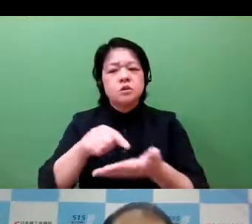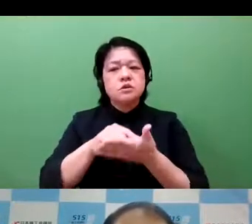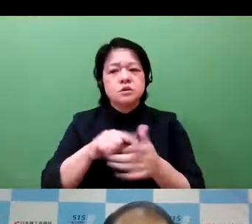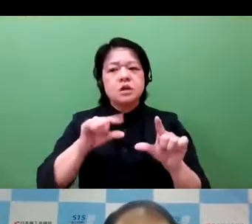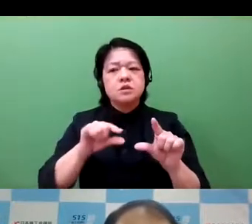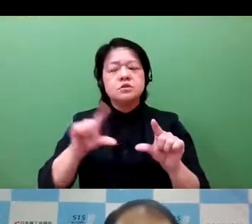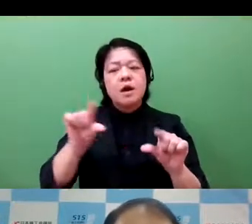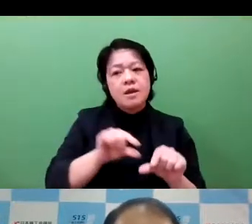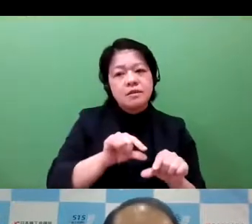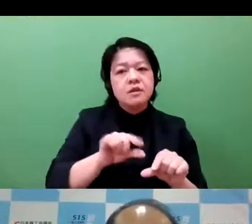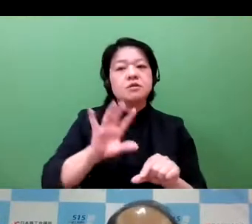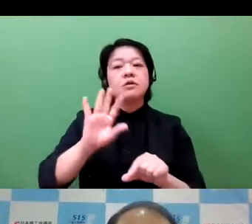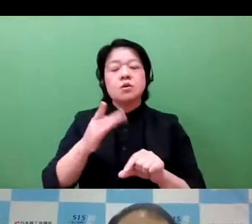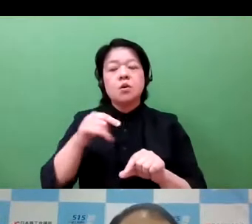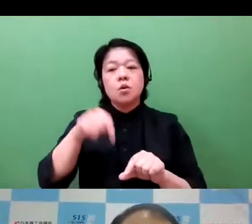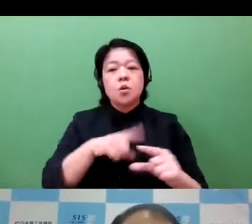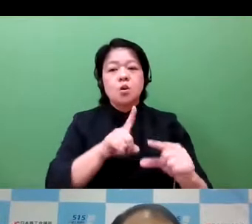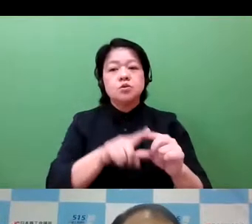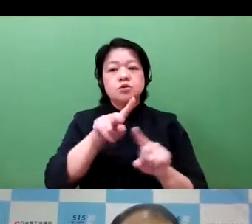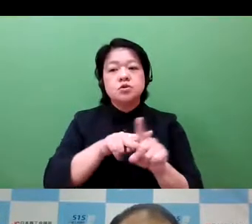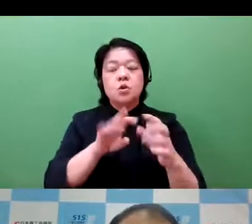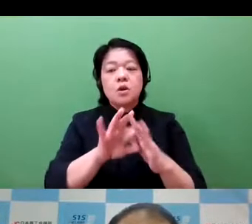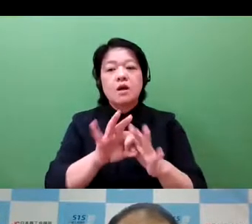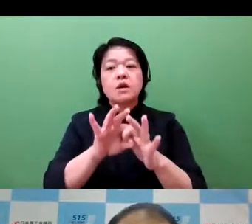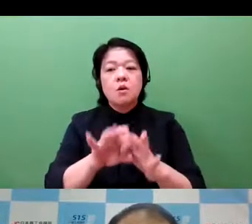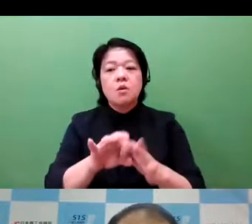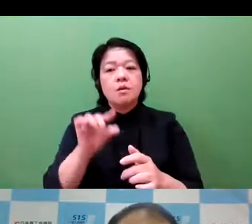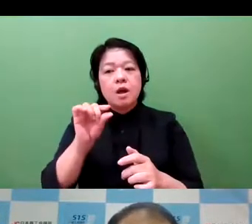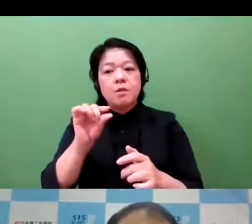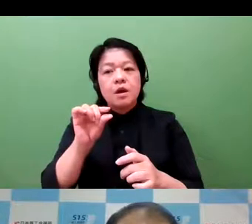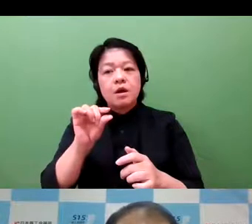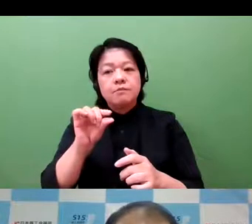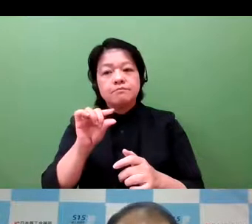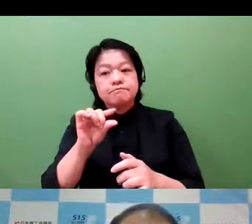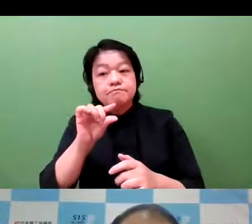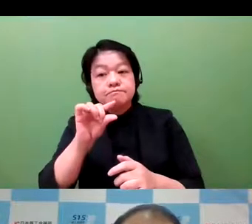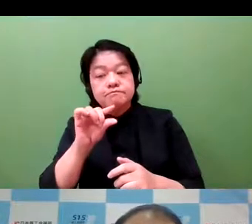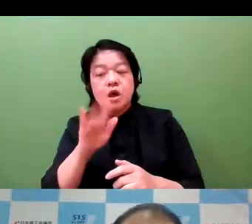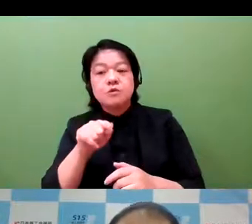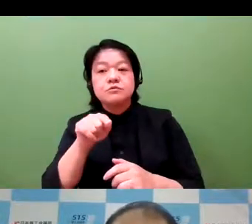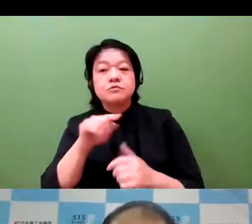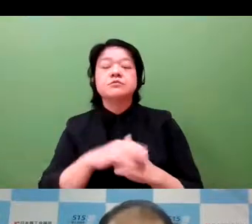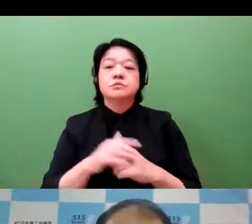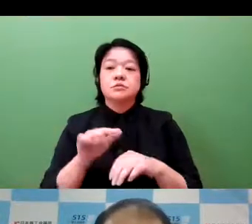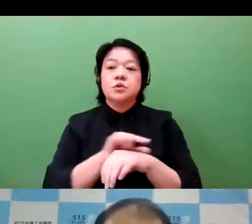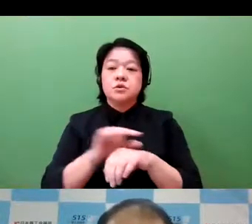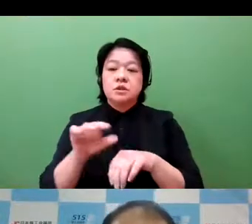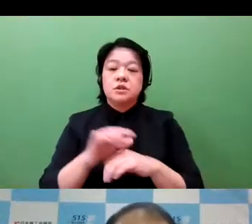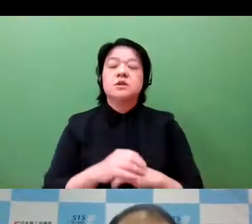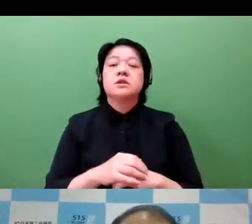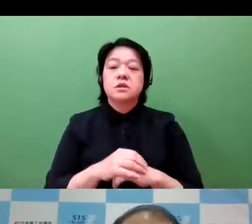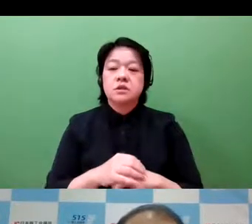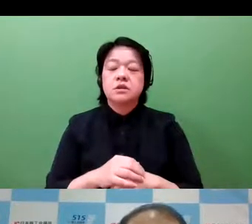of applications followed with JPO is actually declining. However, within this entire picture, we find that the small and medium sized enterprises